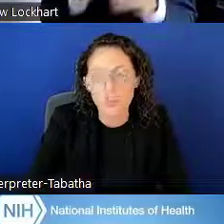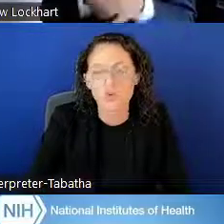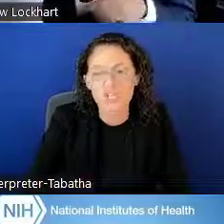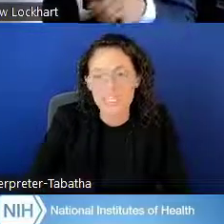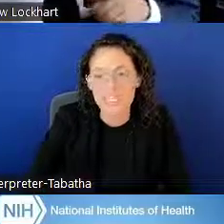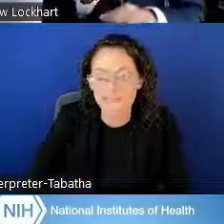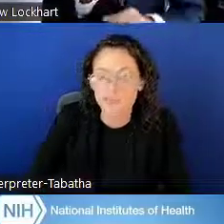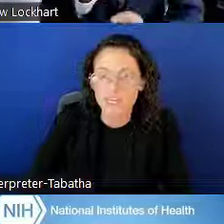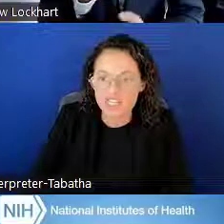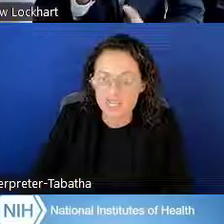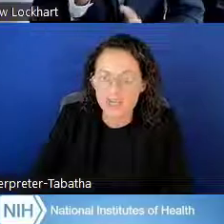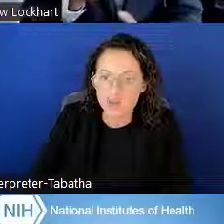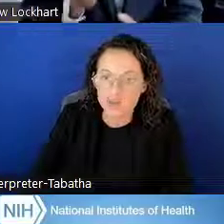you would get the information .. .